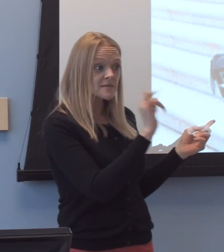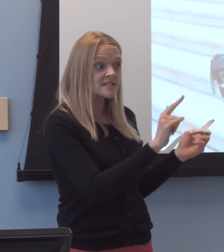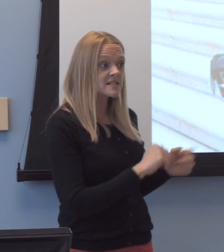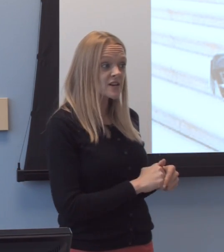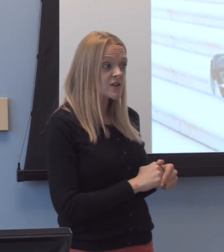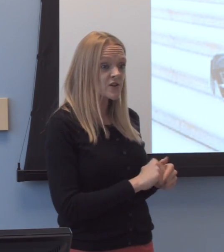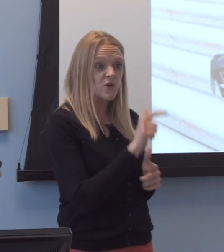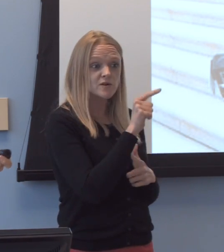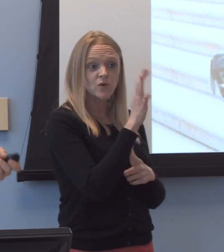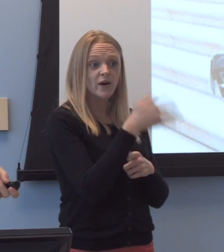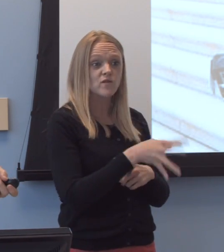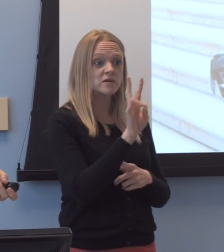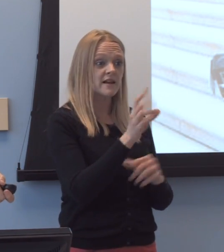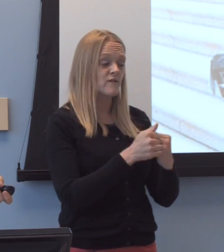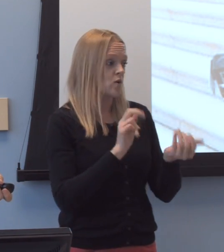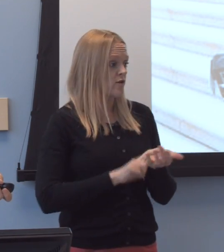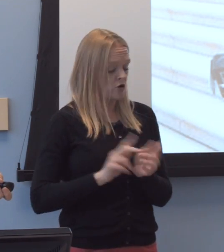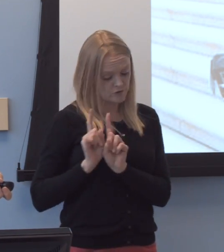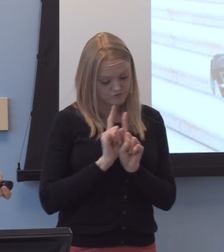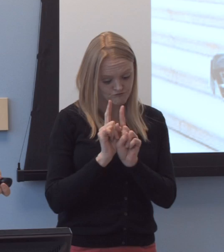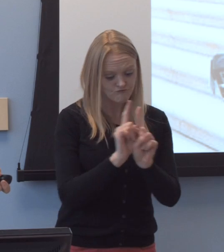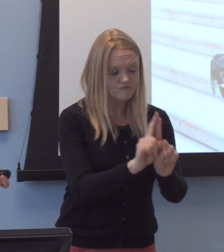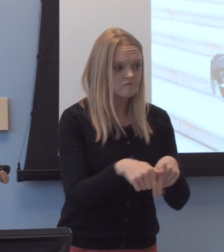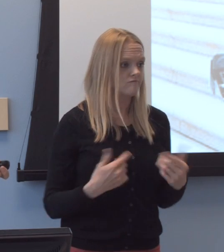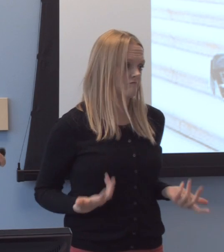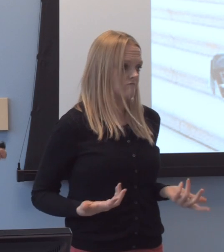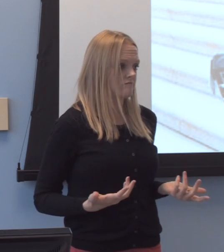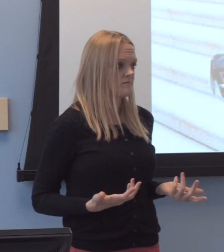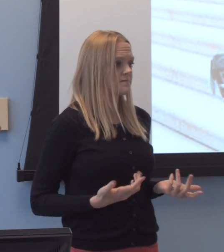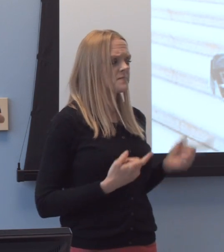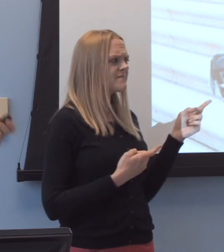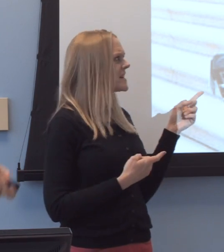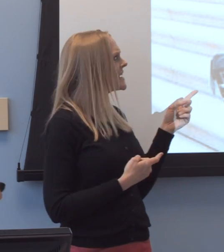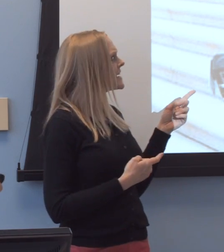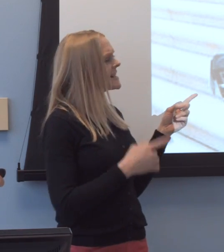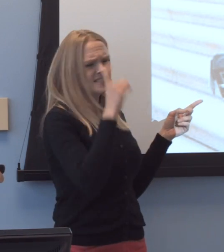24/7 with a nurse by his side. Uh, and he didn't really- he didn't need to.